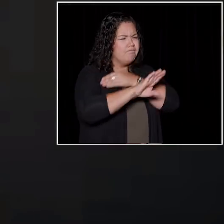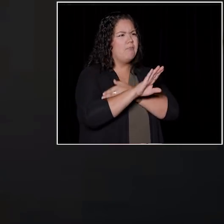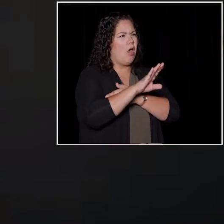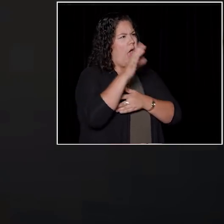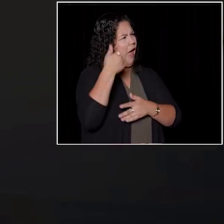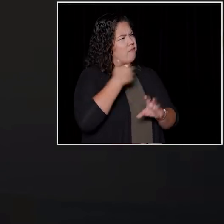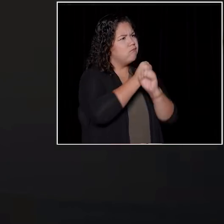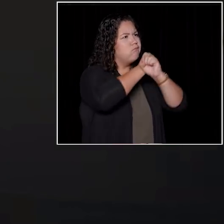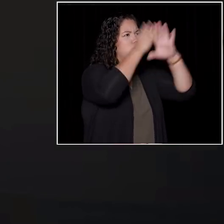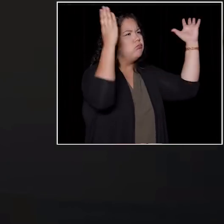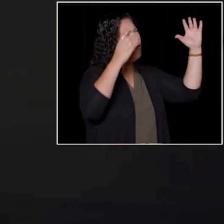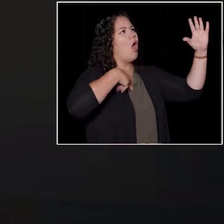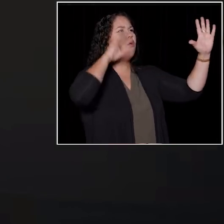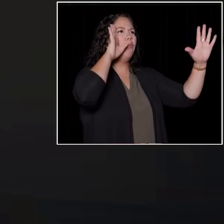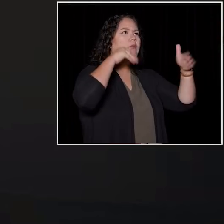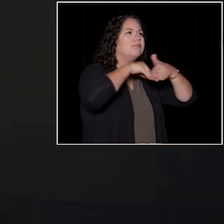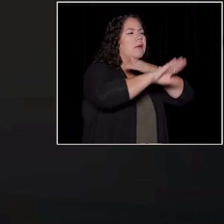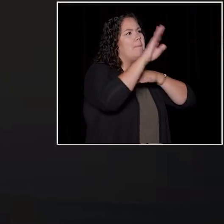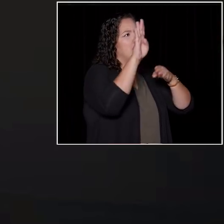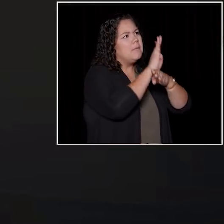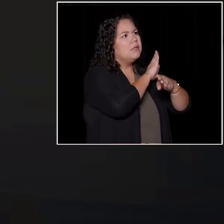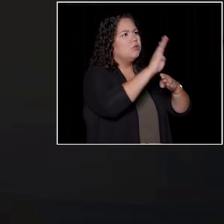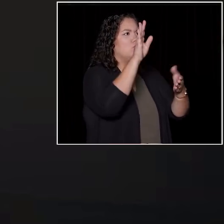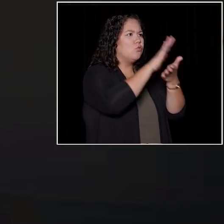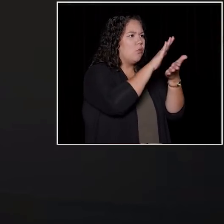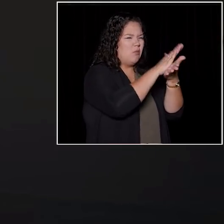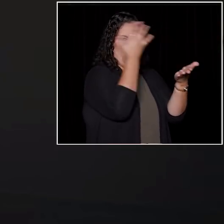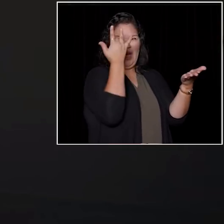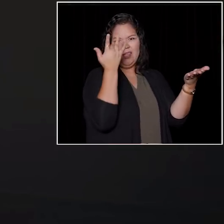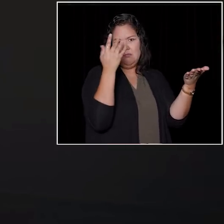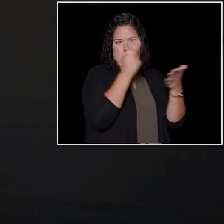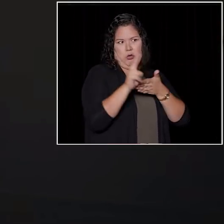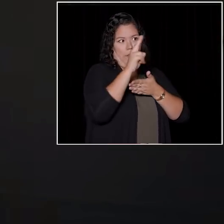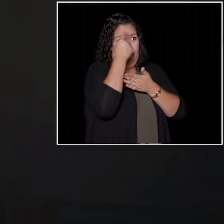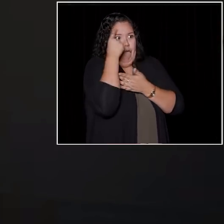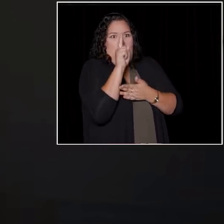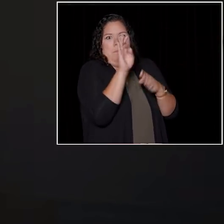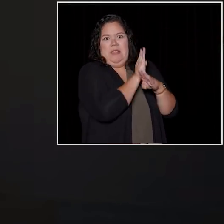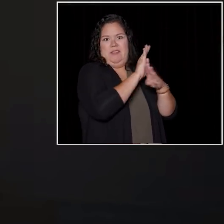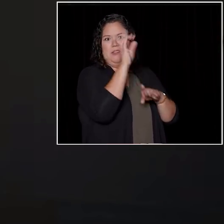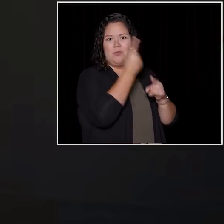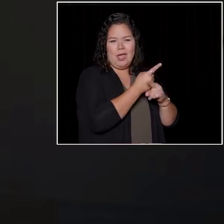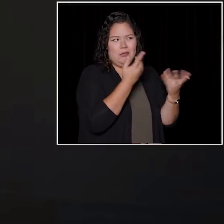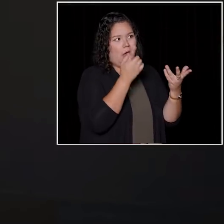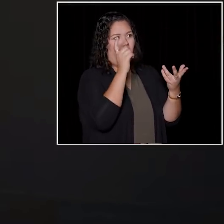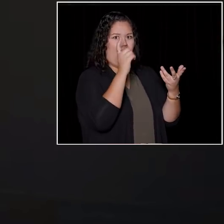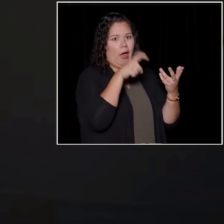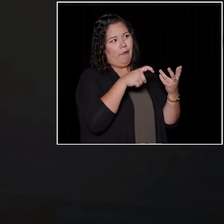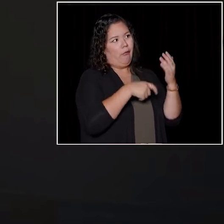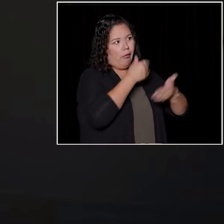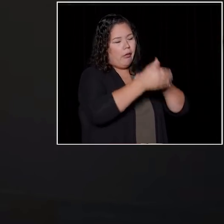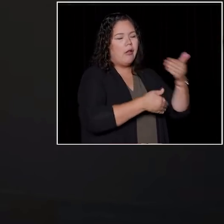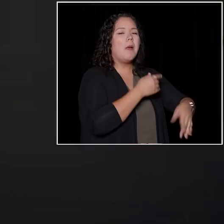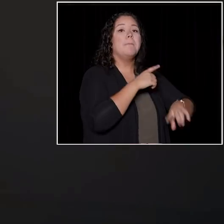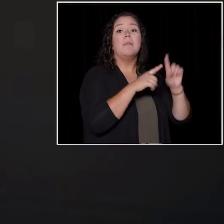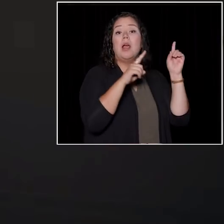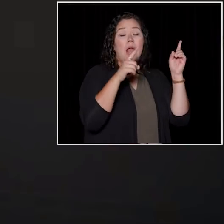I thought I was going to go to business school because that's why I thought you went to university and I got there